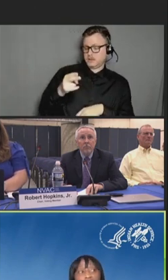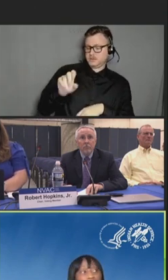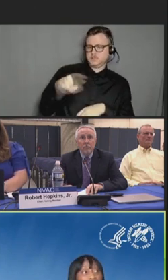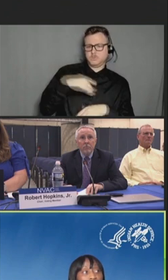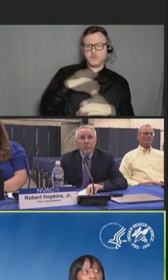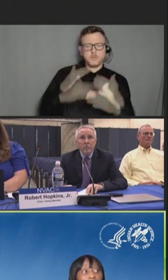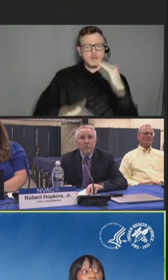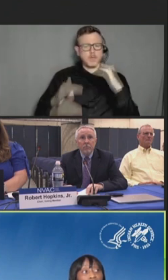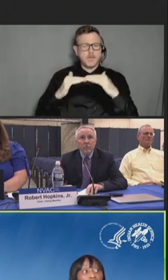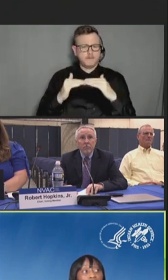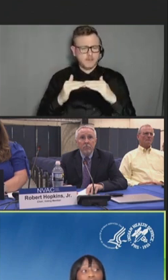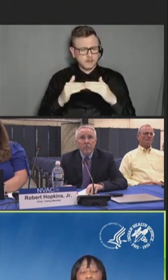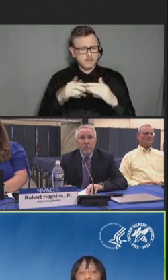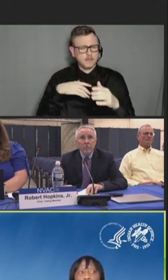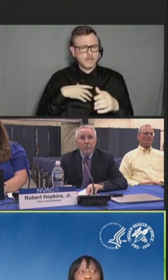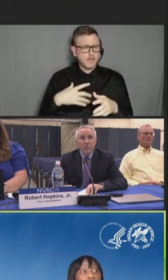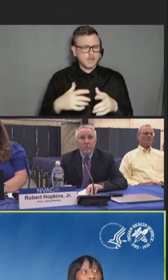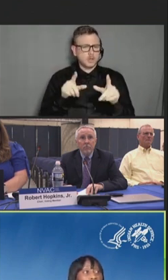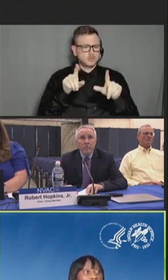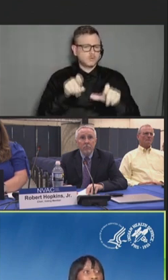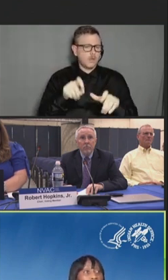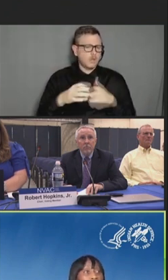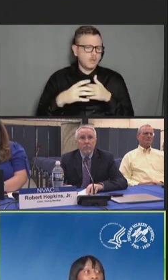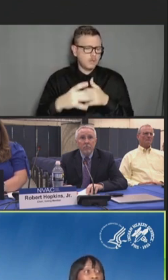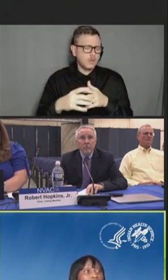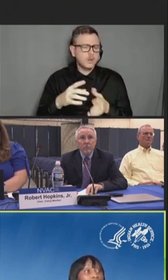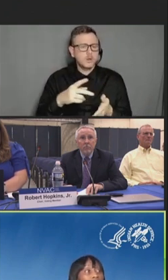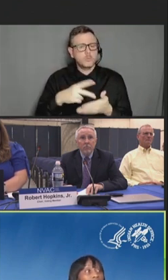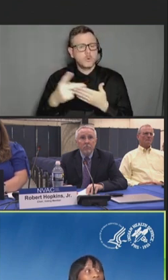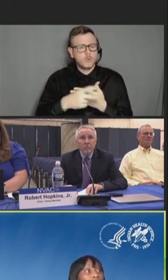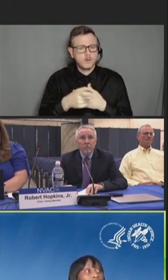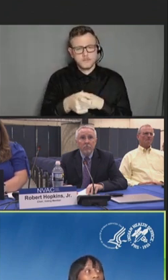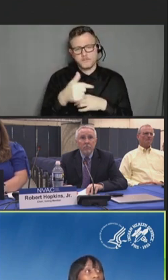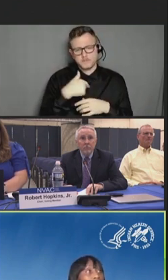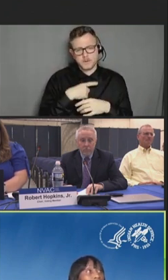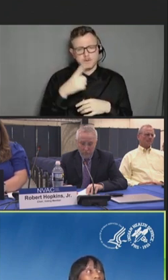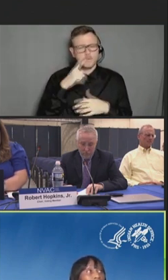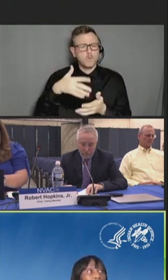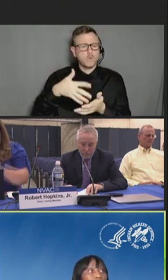vaccine access for our most vulnerable patients.